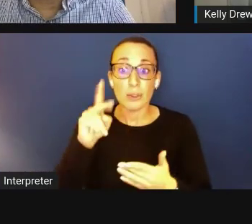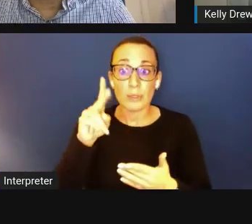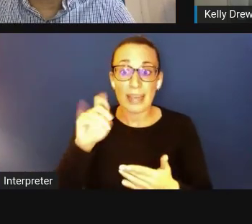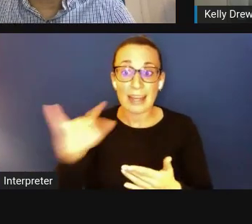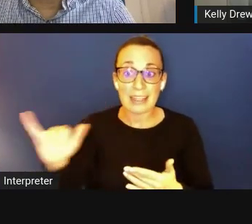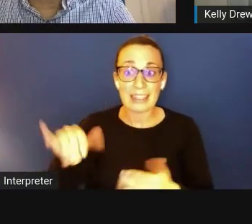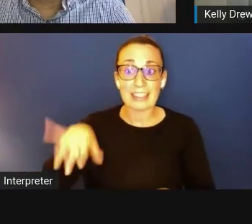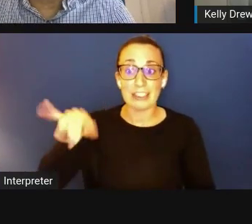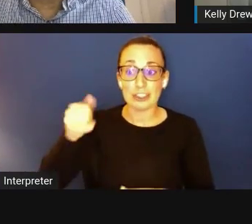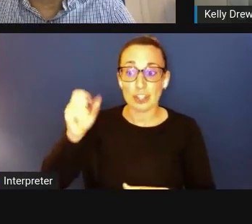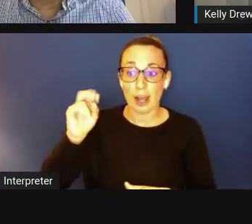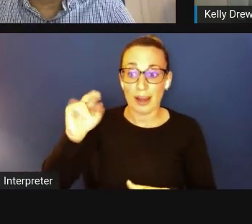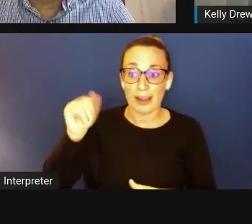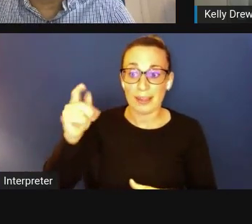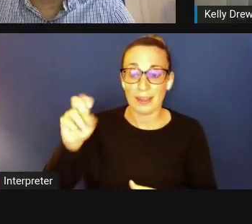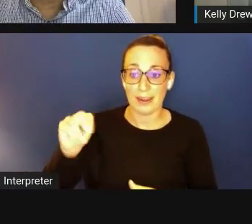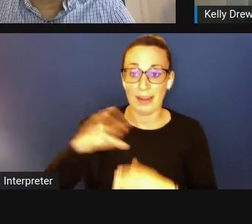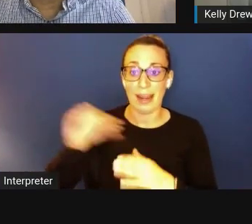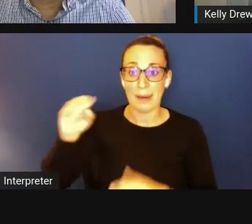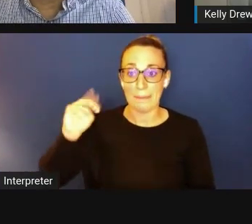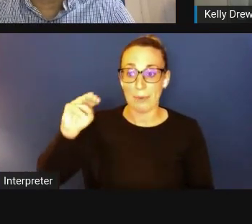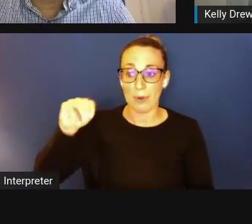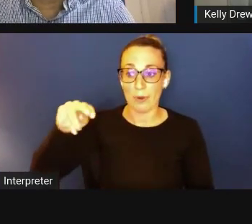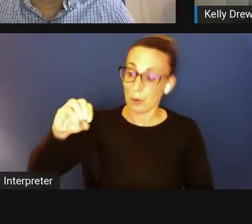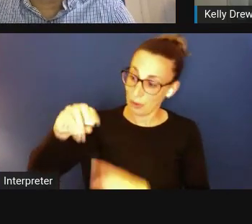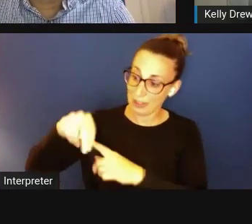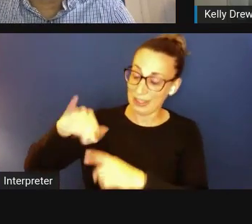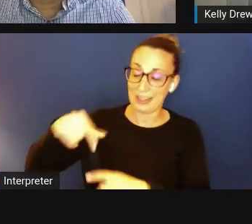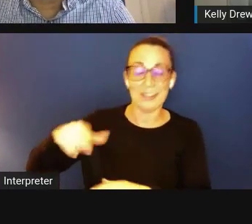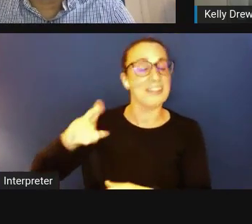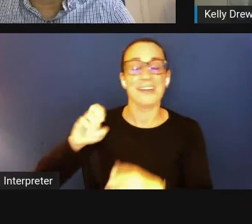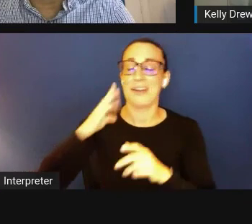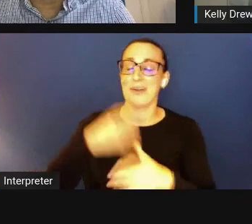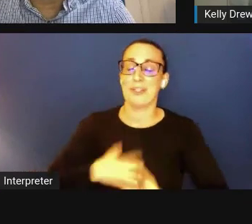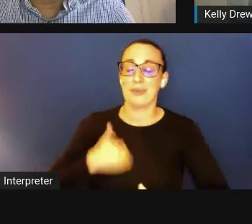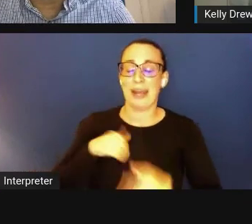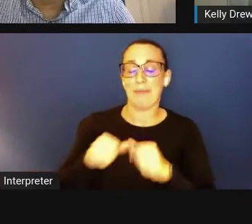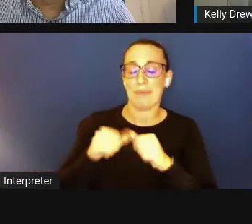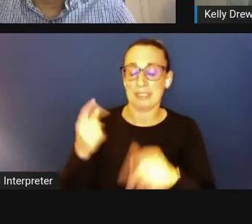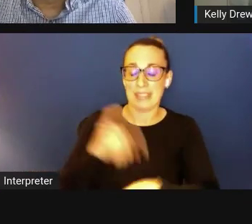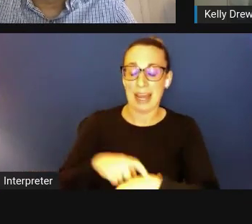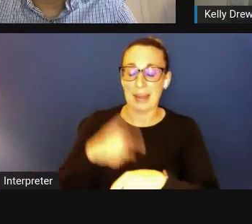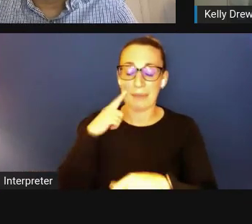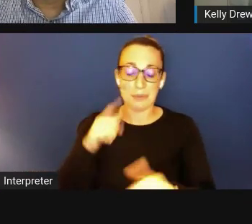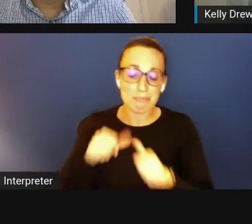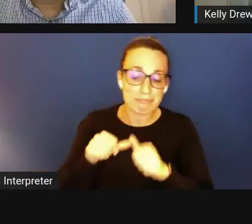I wish we had more time to continue the conversation, but we are limited with time and really appreciate you